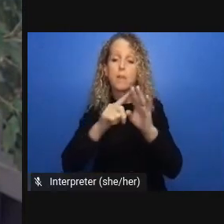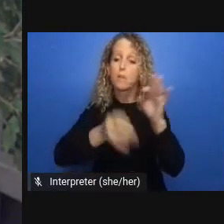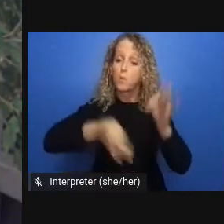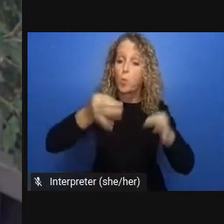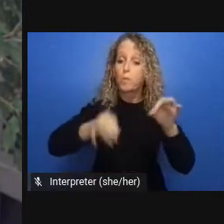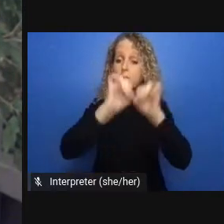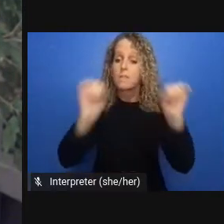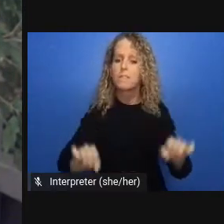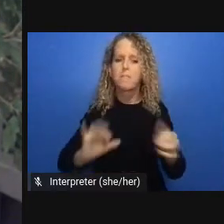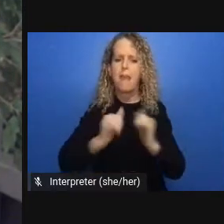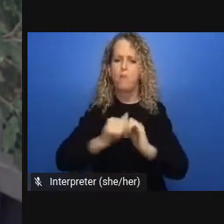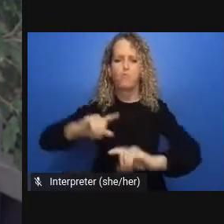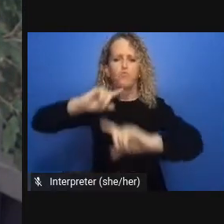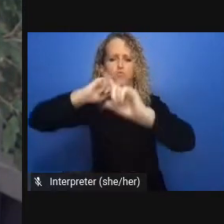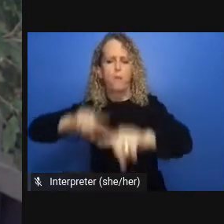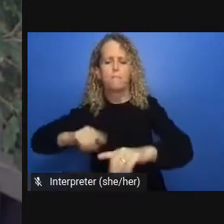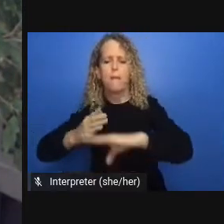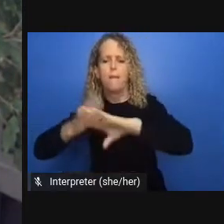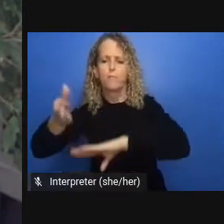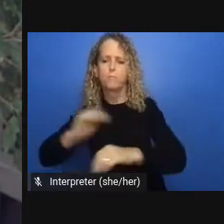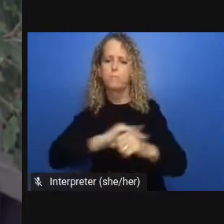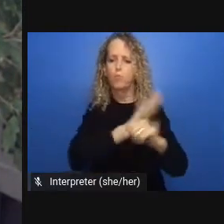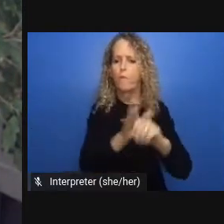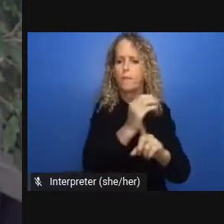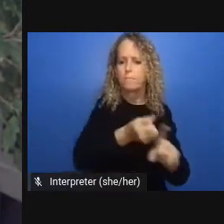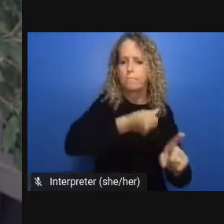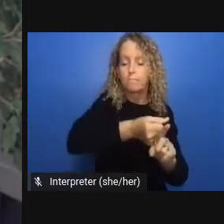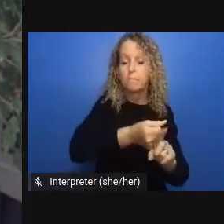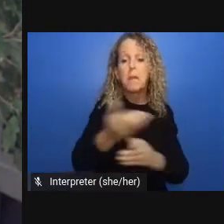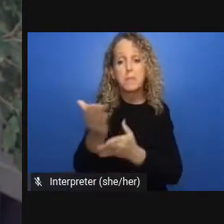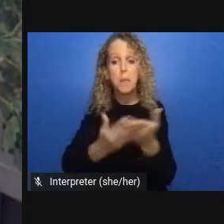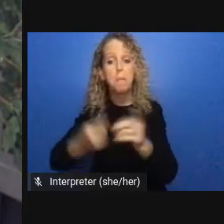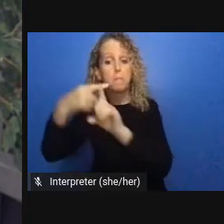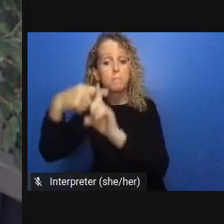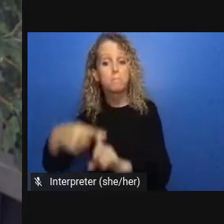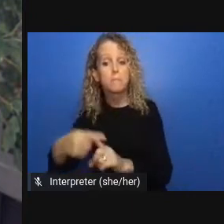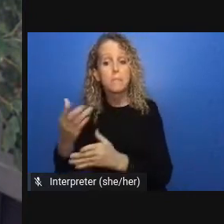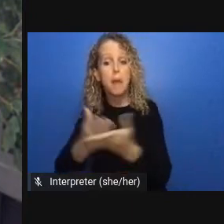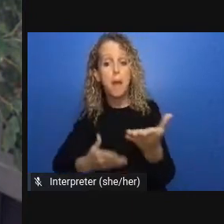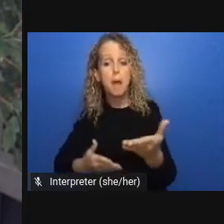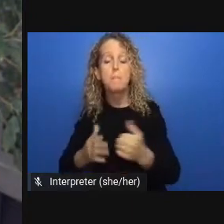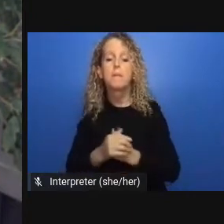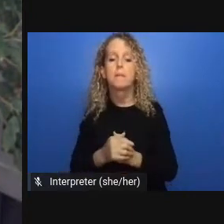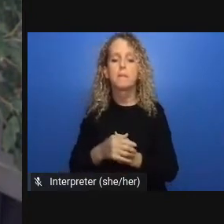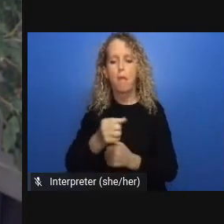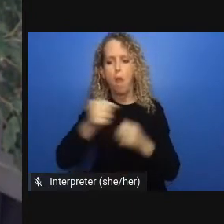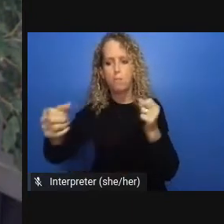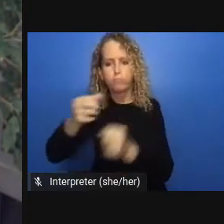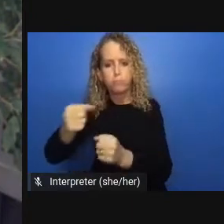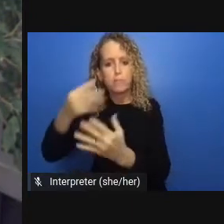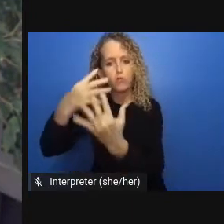it's about 500 a month for a person without disabilities 800 for a person with disabilities